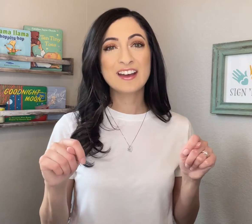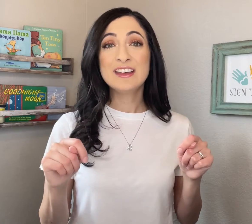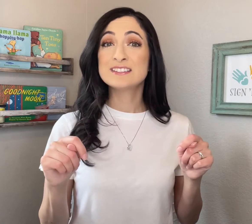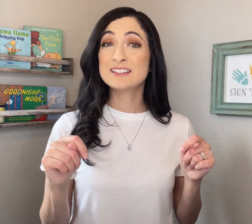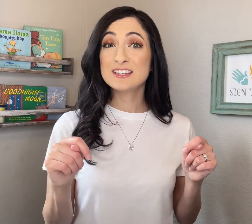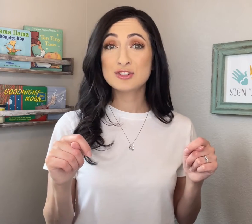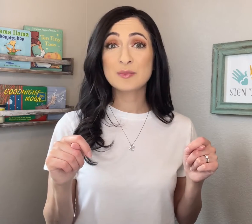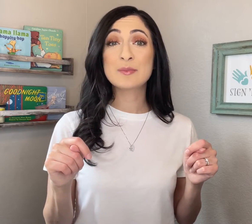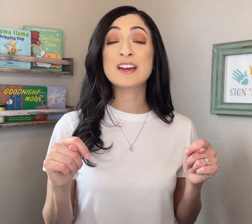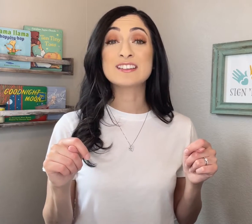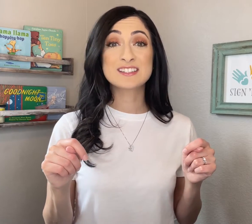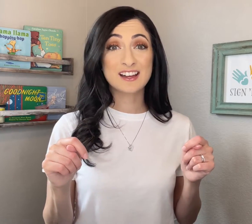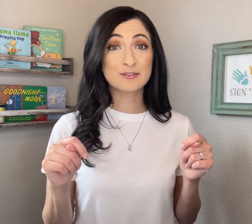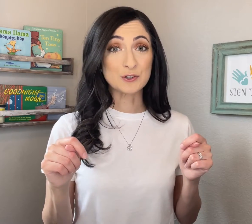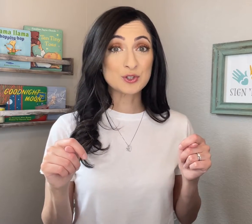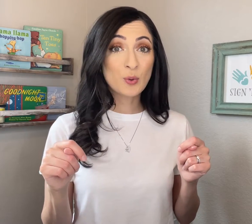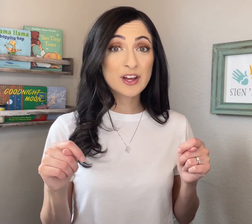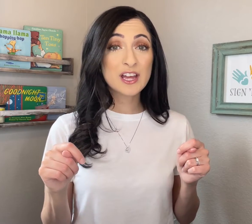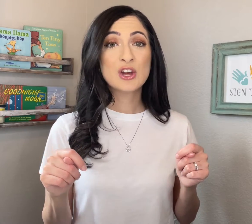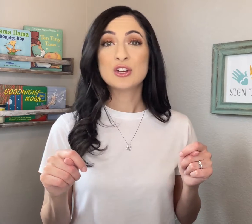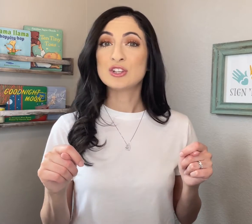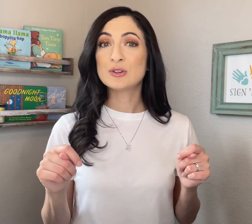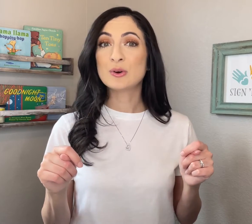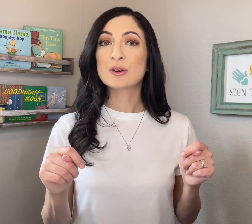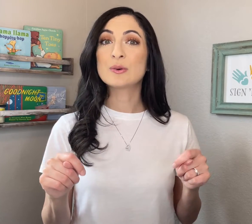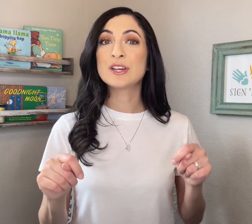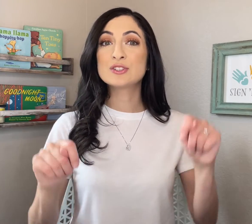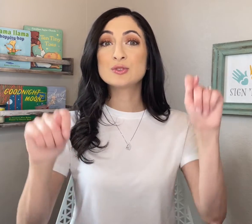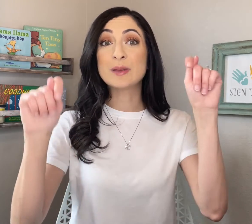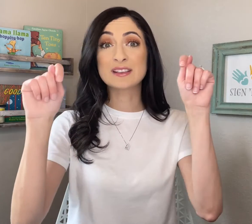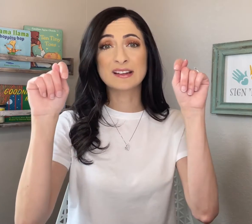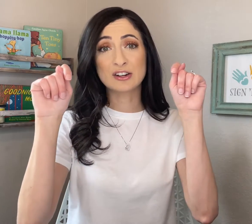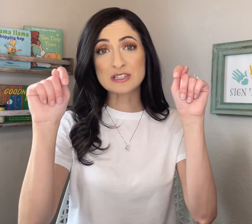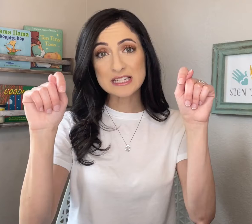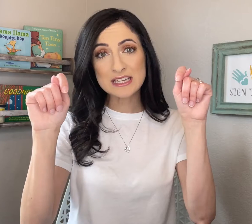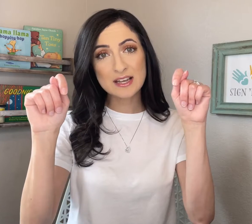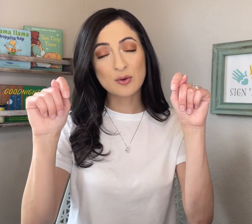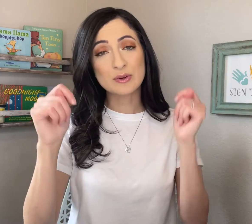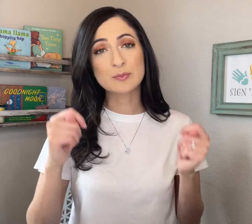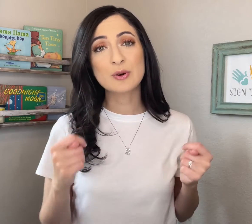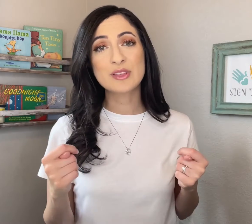To teach your baby a sign for "toy," you are going to make a letter "T" with both